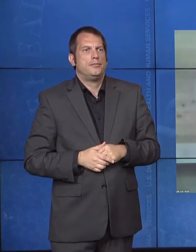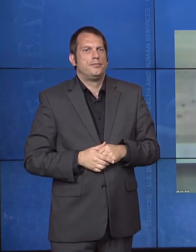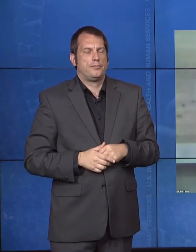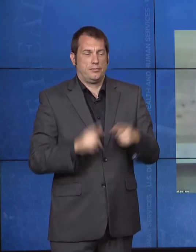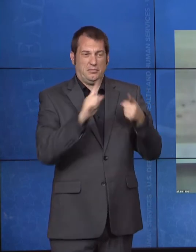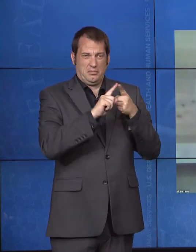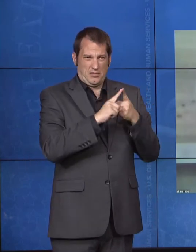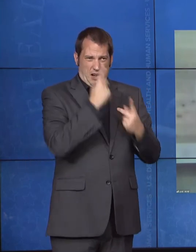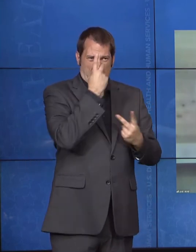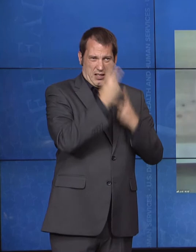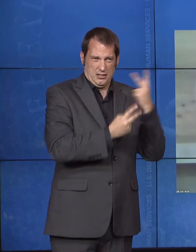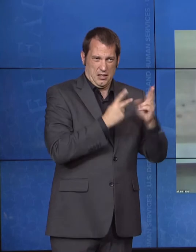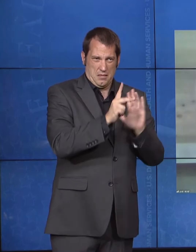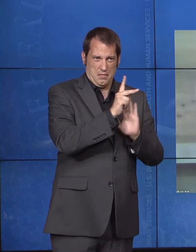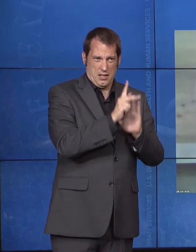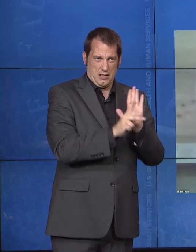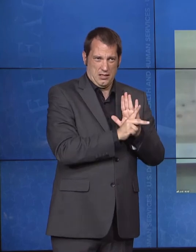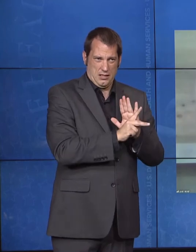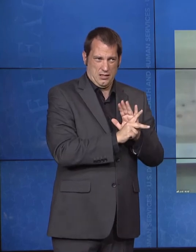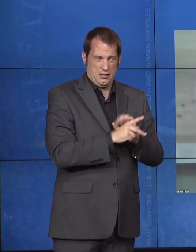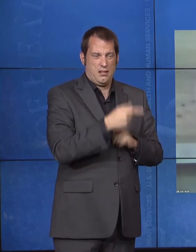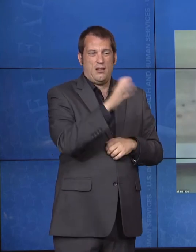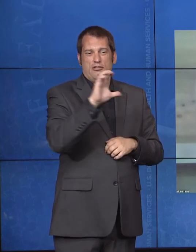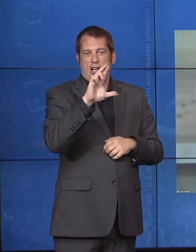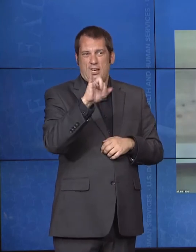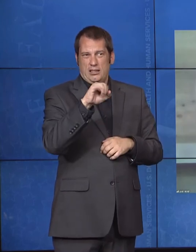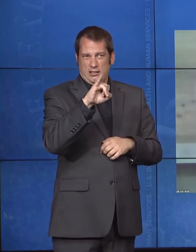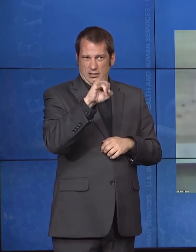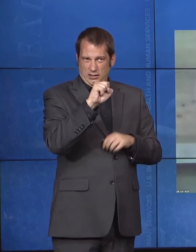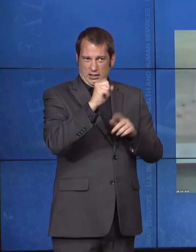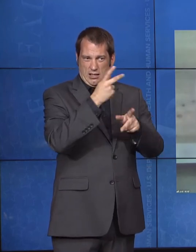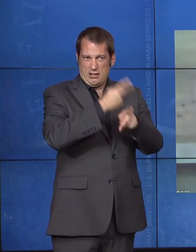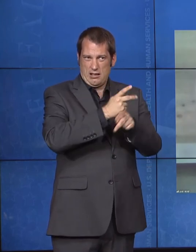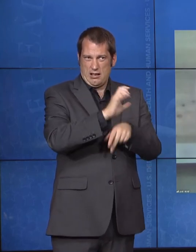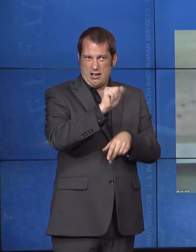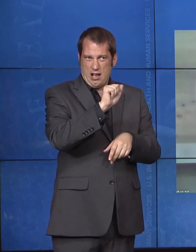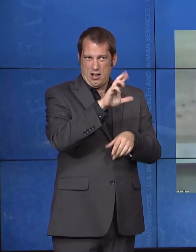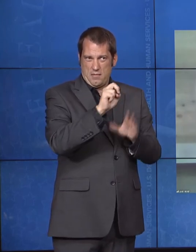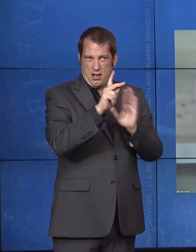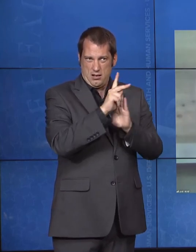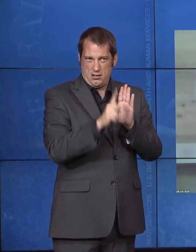have you touch on that real quick and then -- and then I'm going to toss it back to some